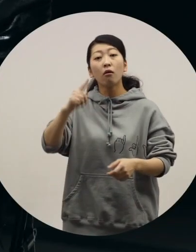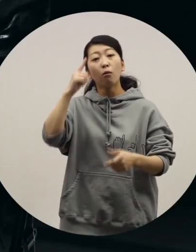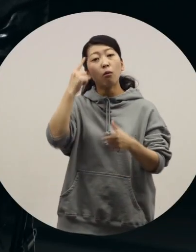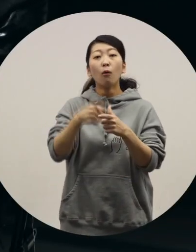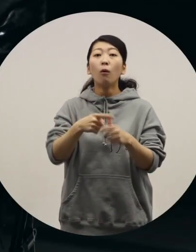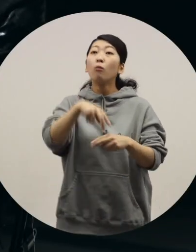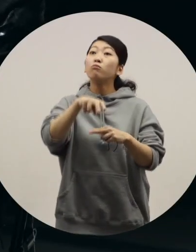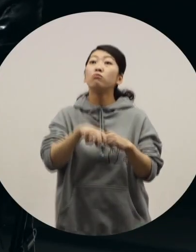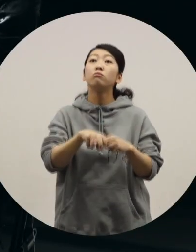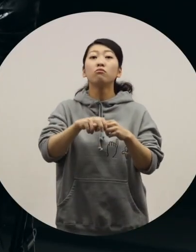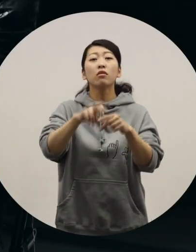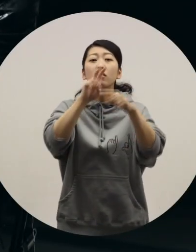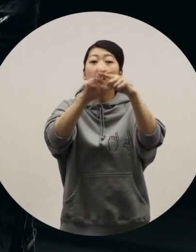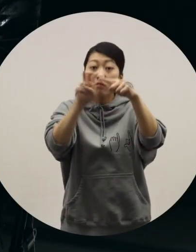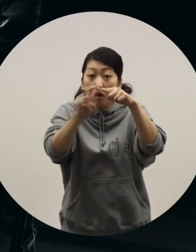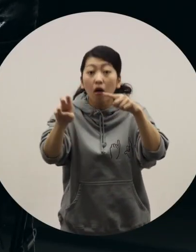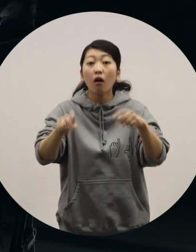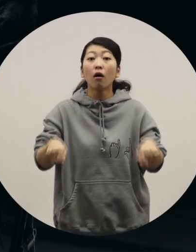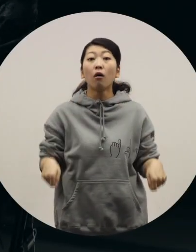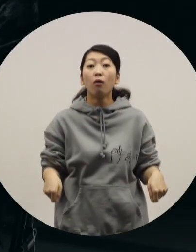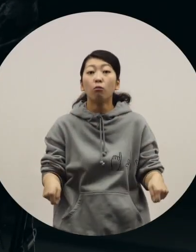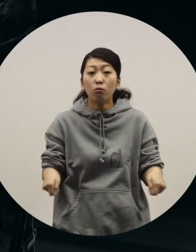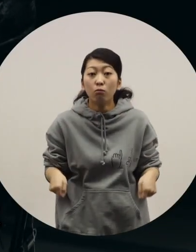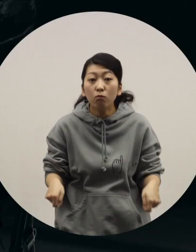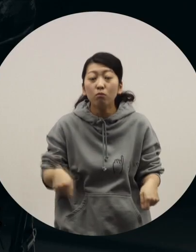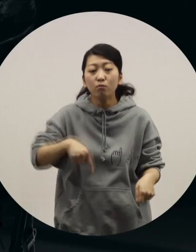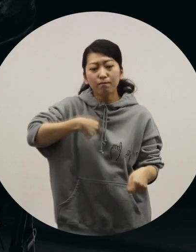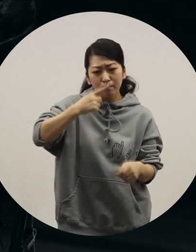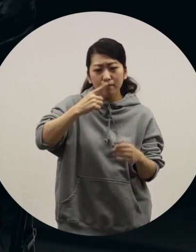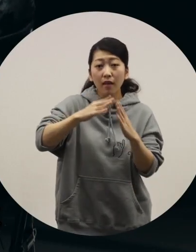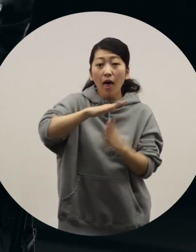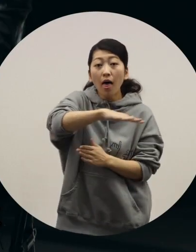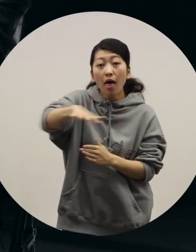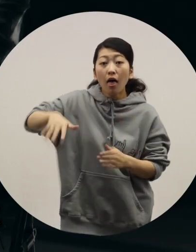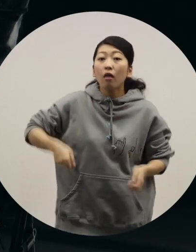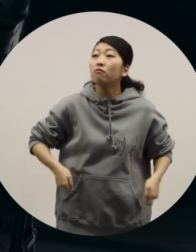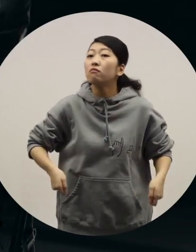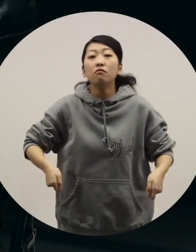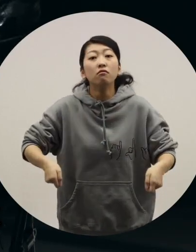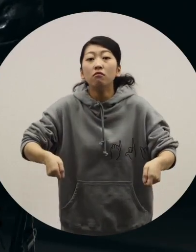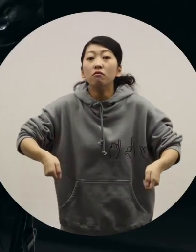and ride on a train like we did before or zip about your neighborhood,